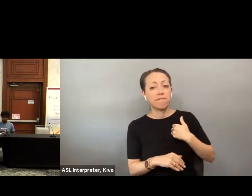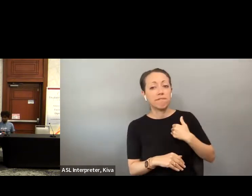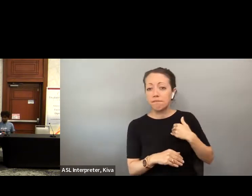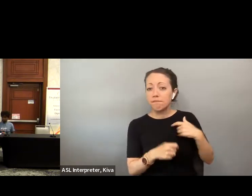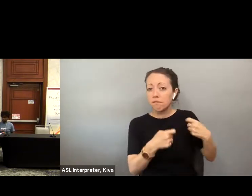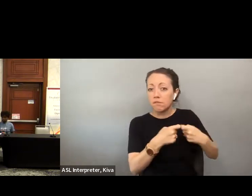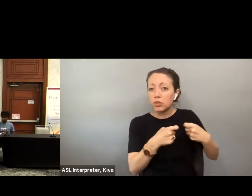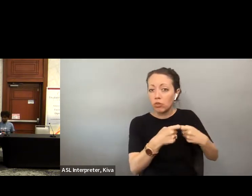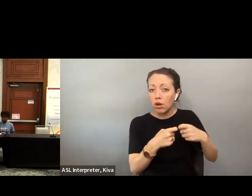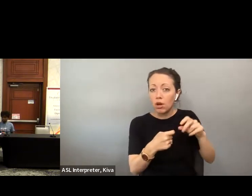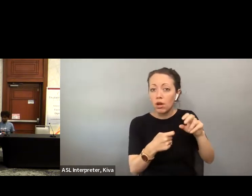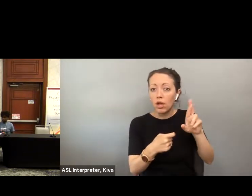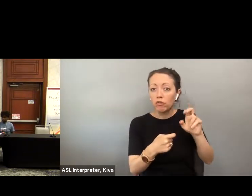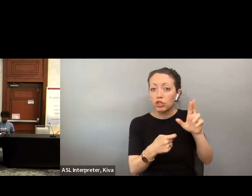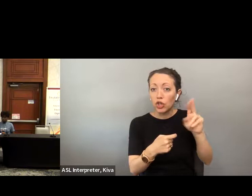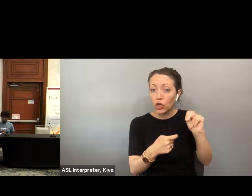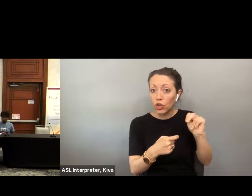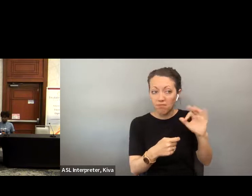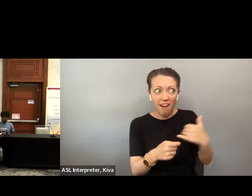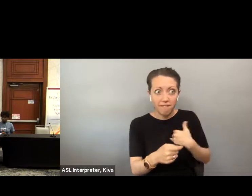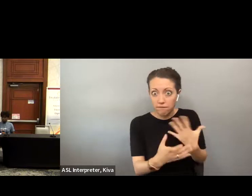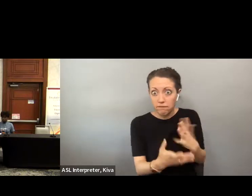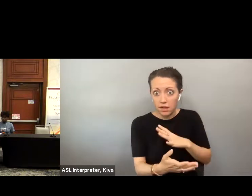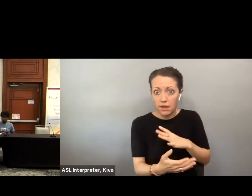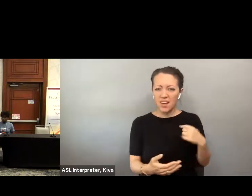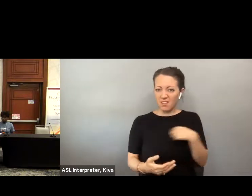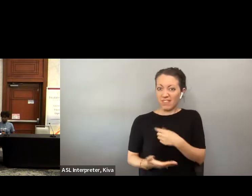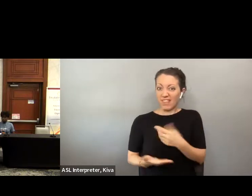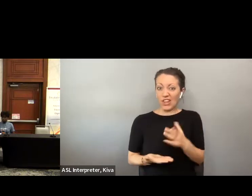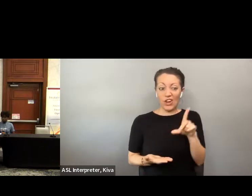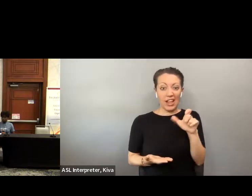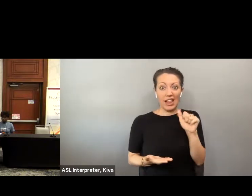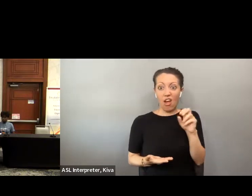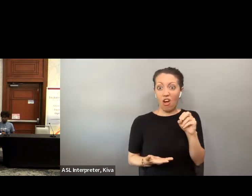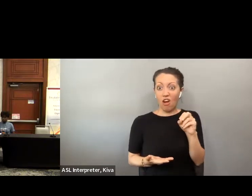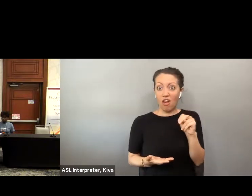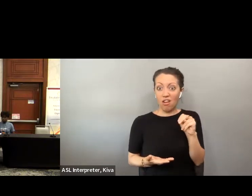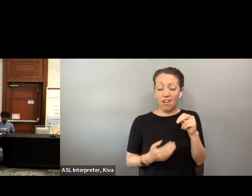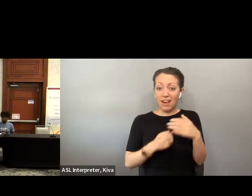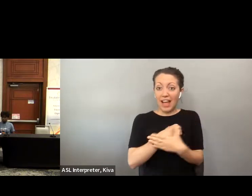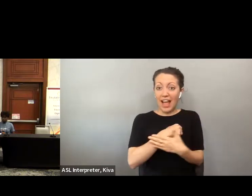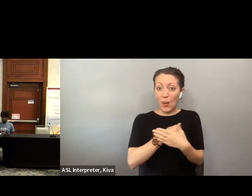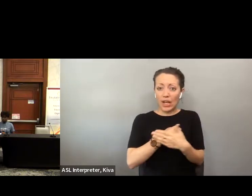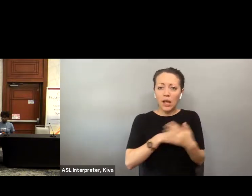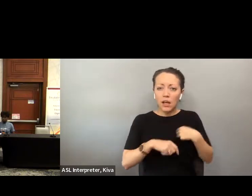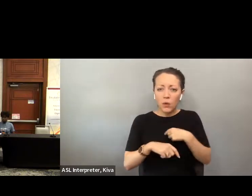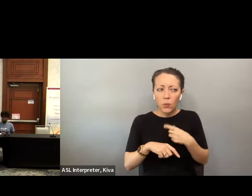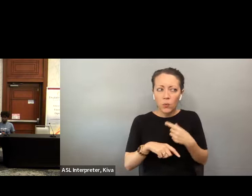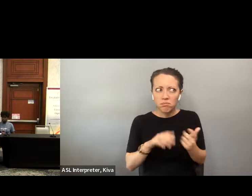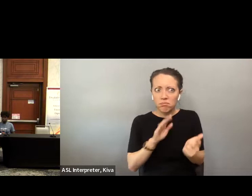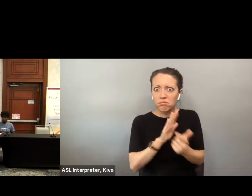which was secure and which may be in use in other states to allow for electronic, full electronic return of the ballot we here